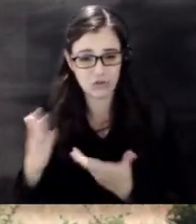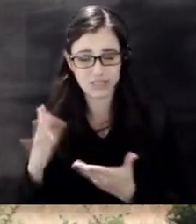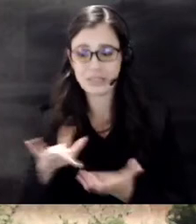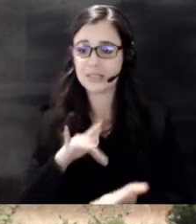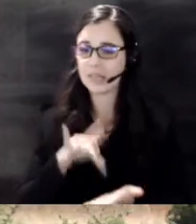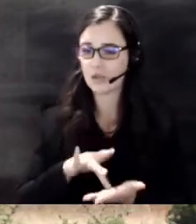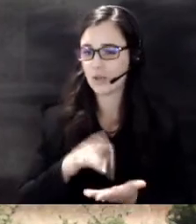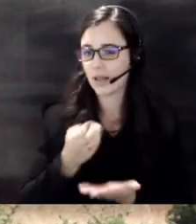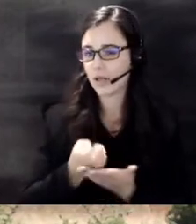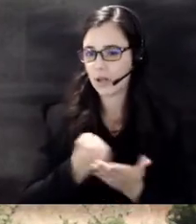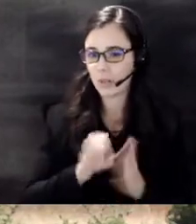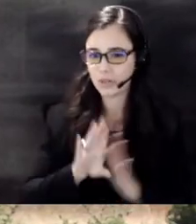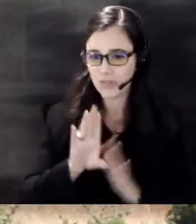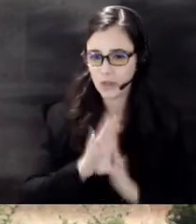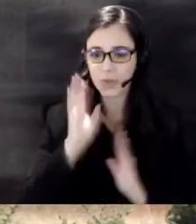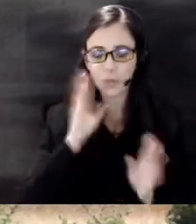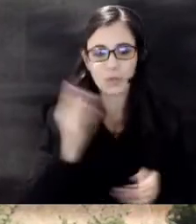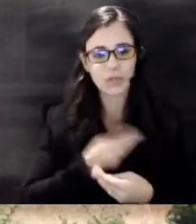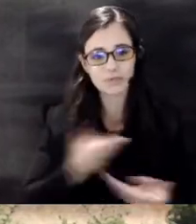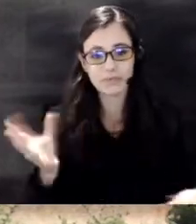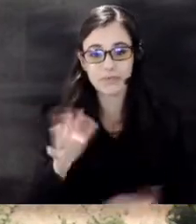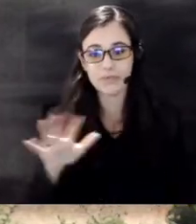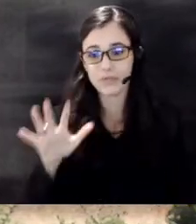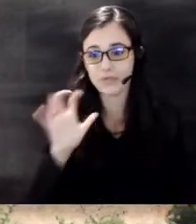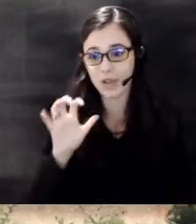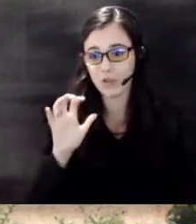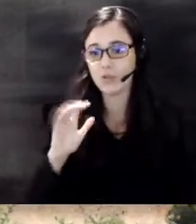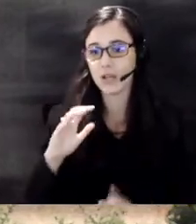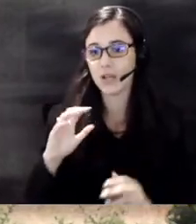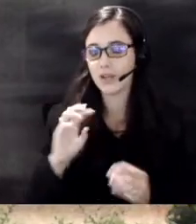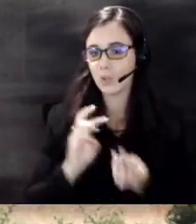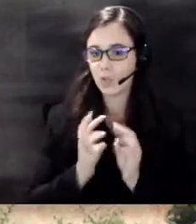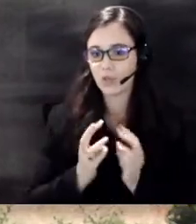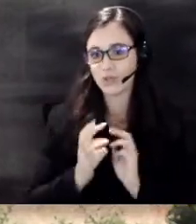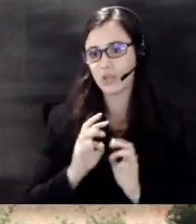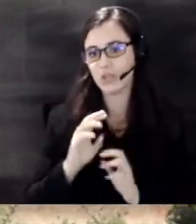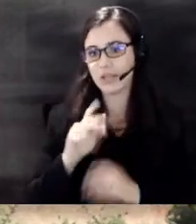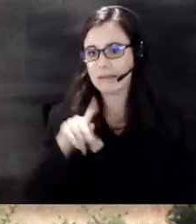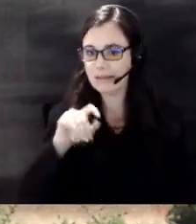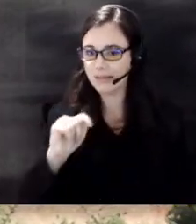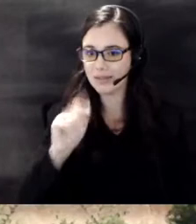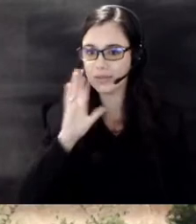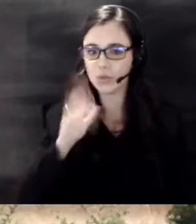will be Distributing 500 weatherization kits that can help residents save up to 20 percent